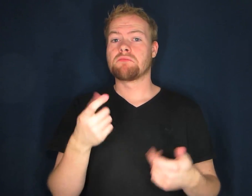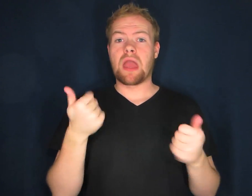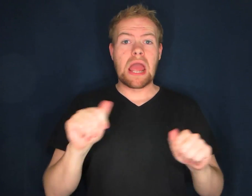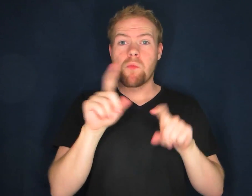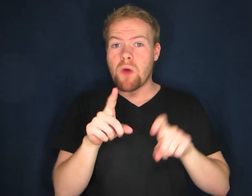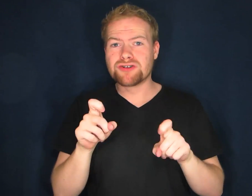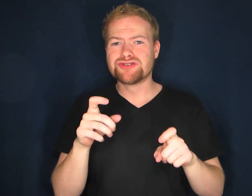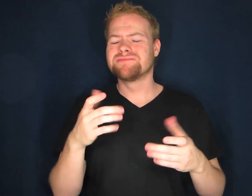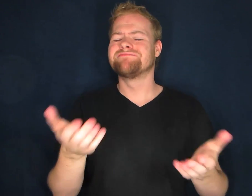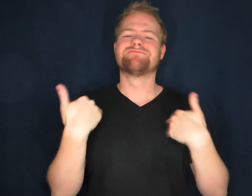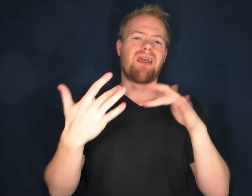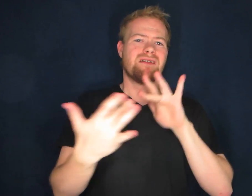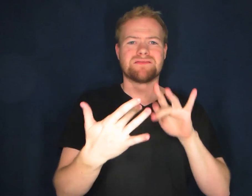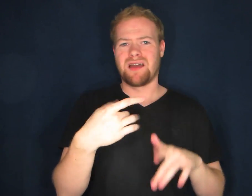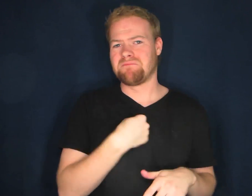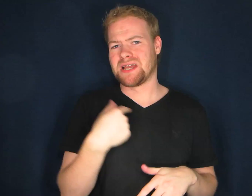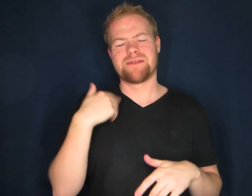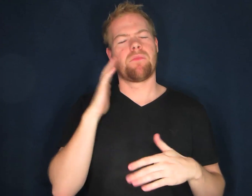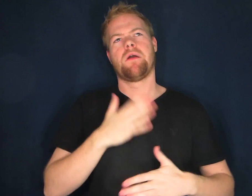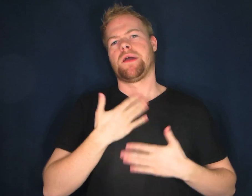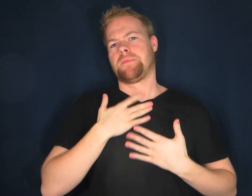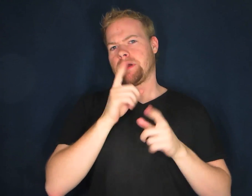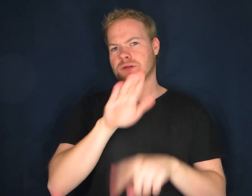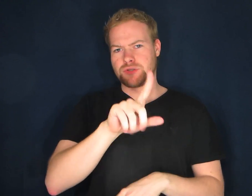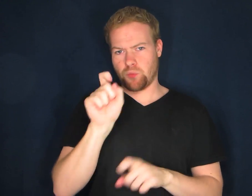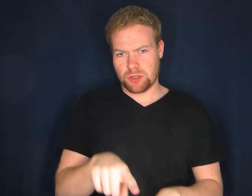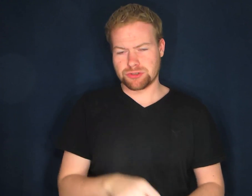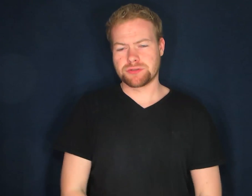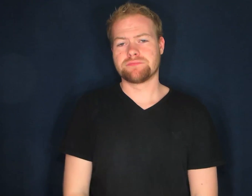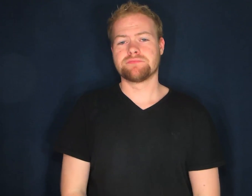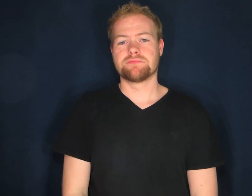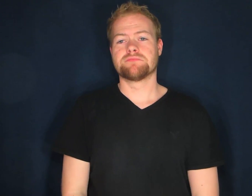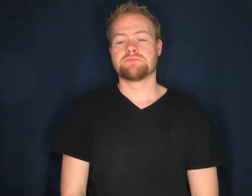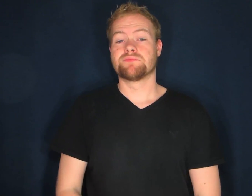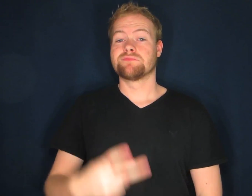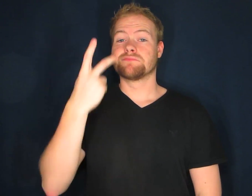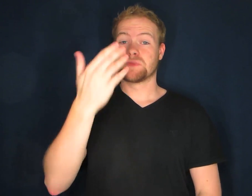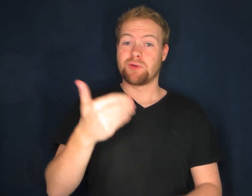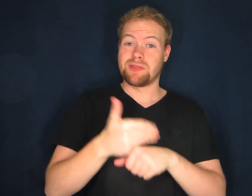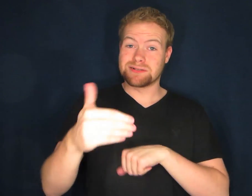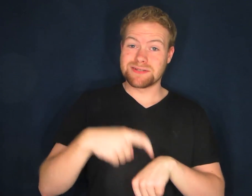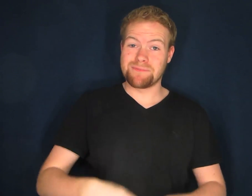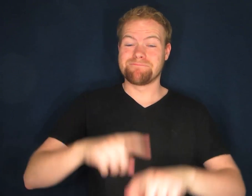Any questions? Contact me! I'll be happy to answer your questions. See you next time.